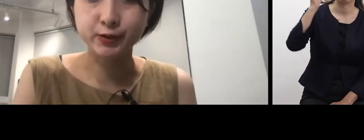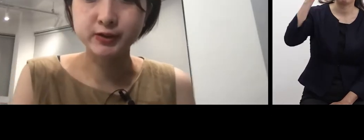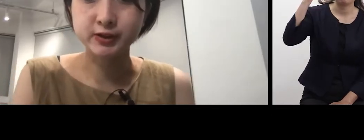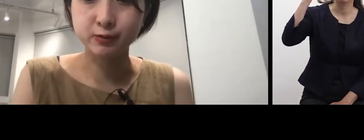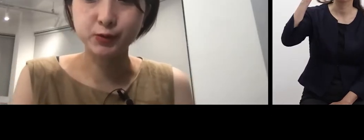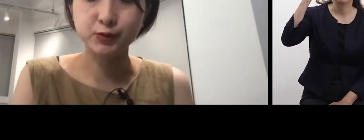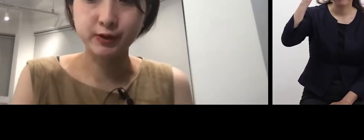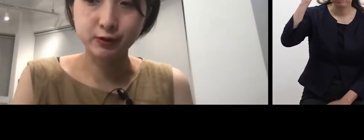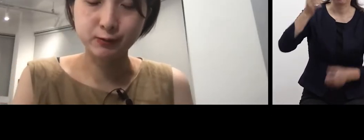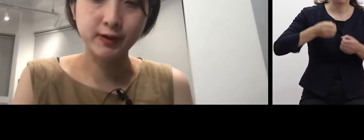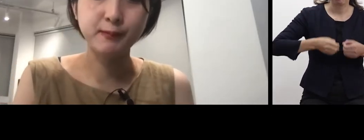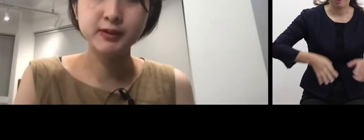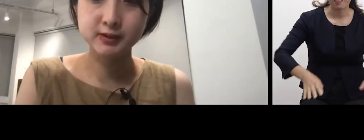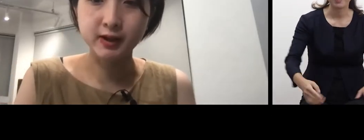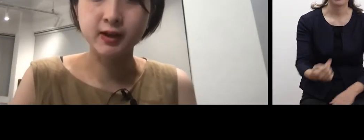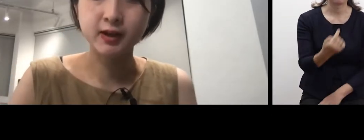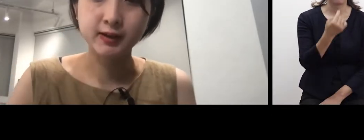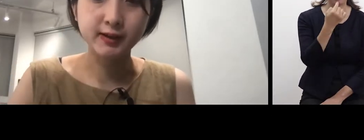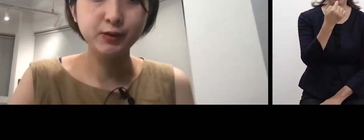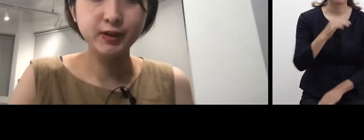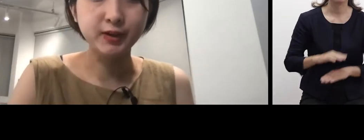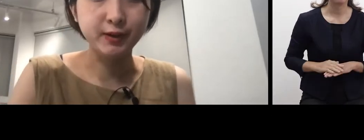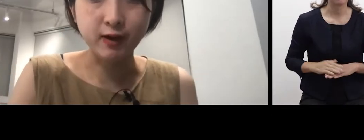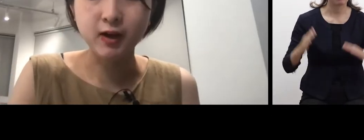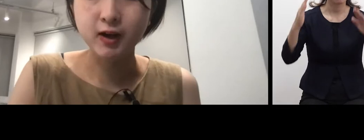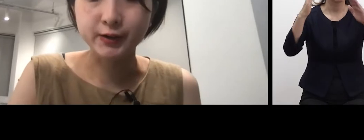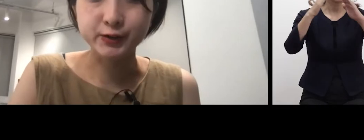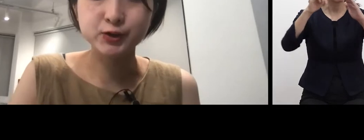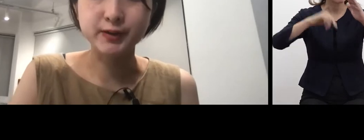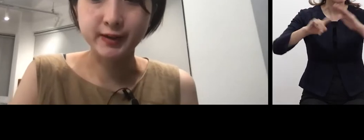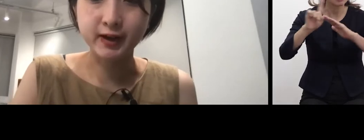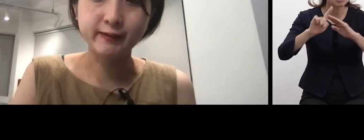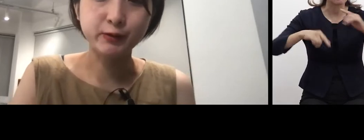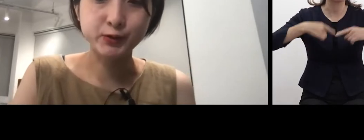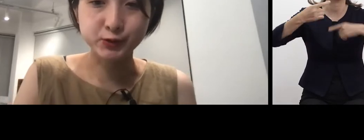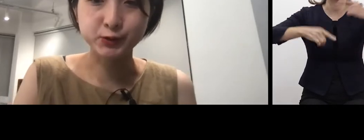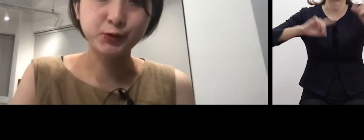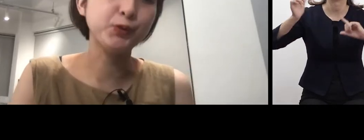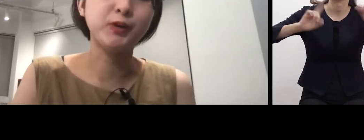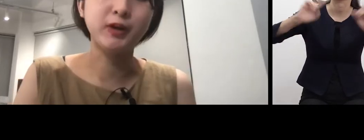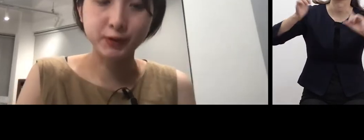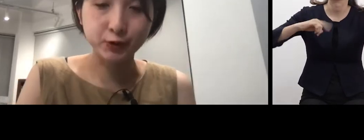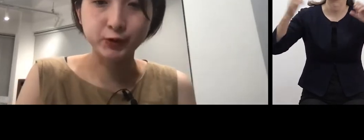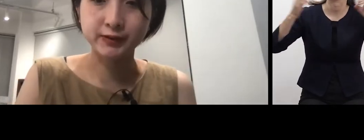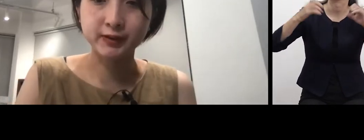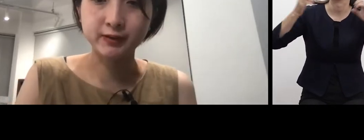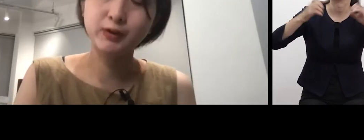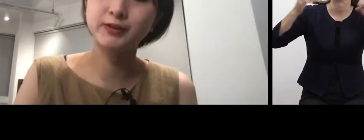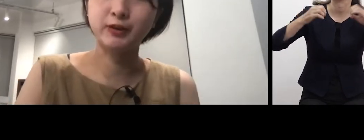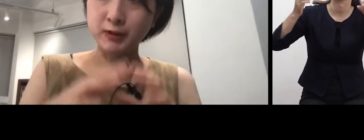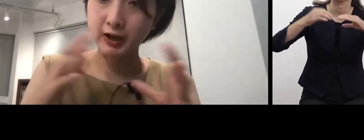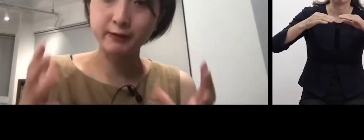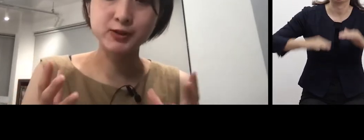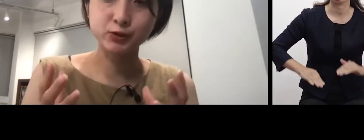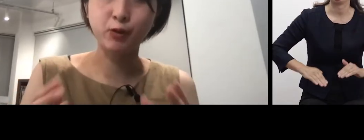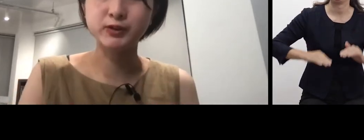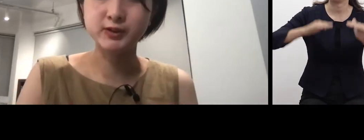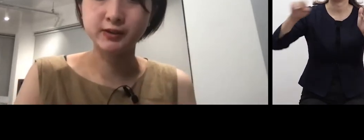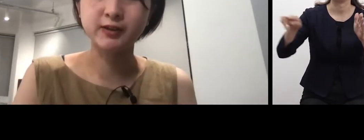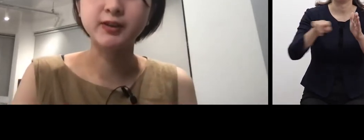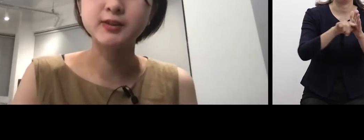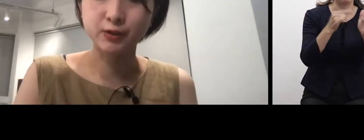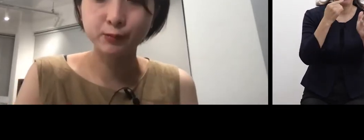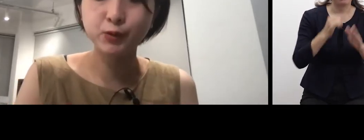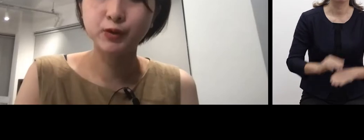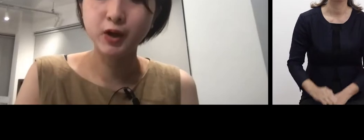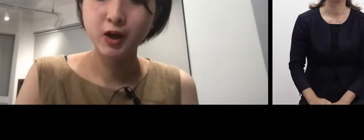and we communicate in sign language at home.